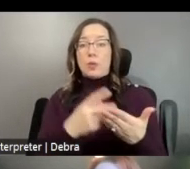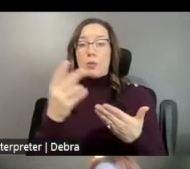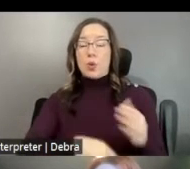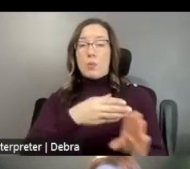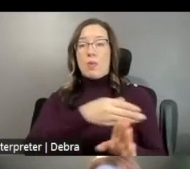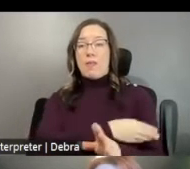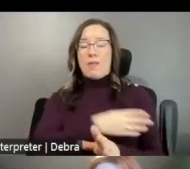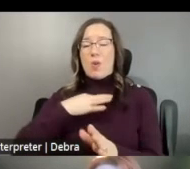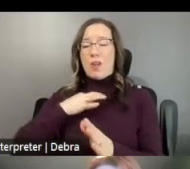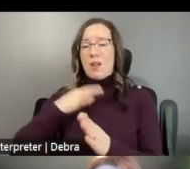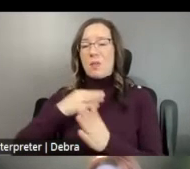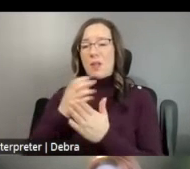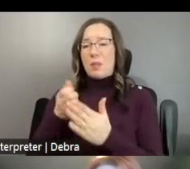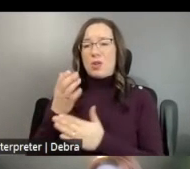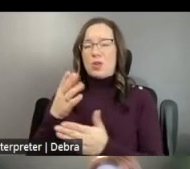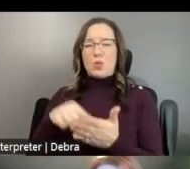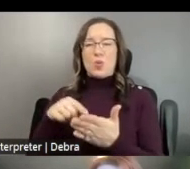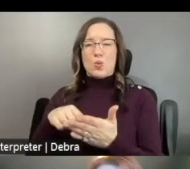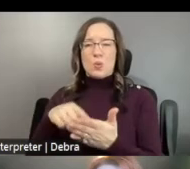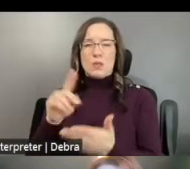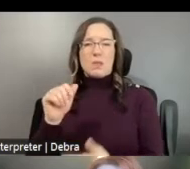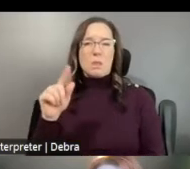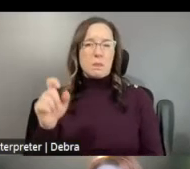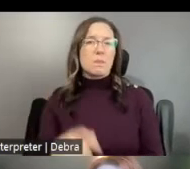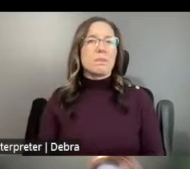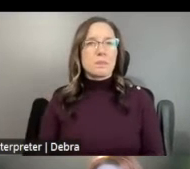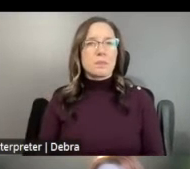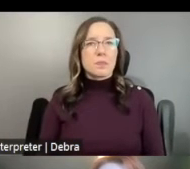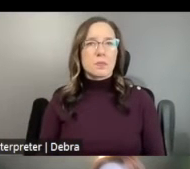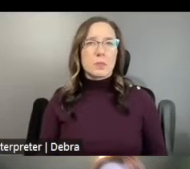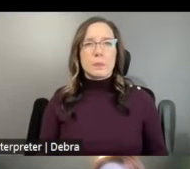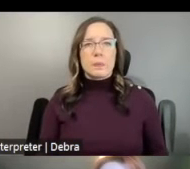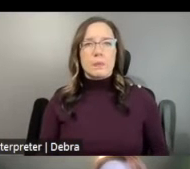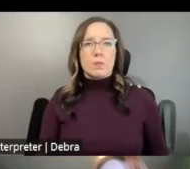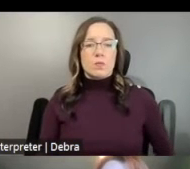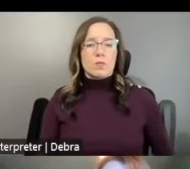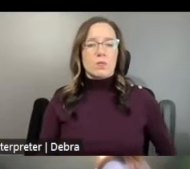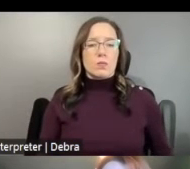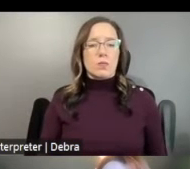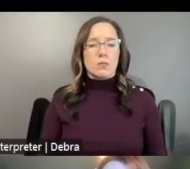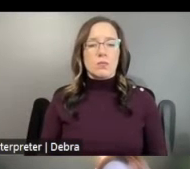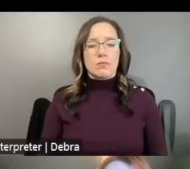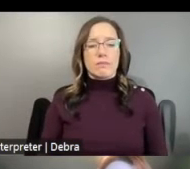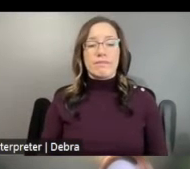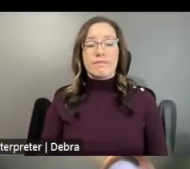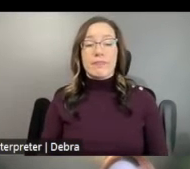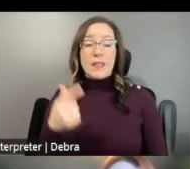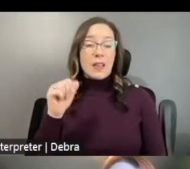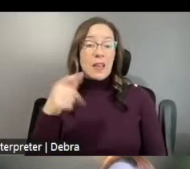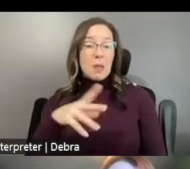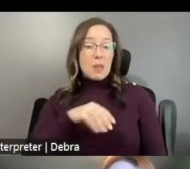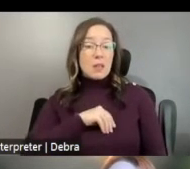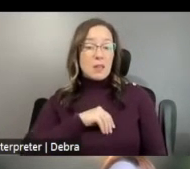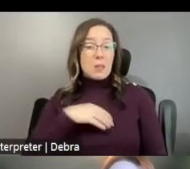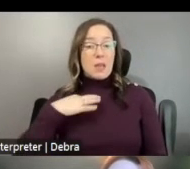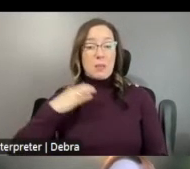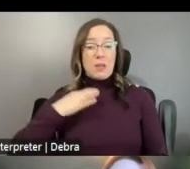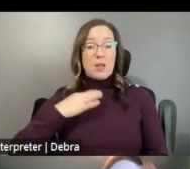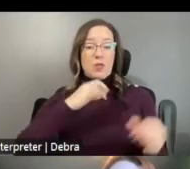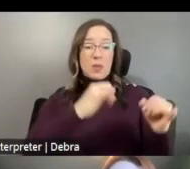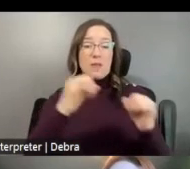THE APPLICATION DEADLINE. GAP DOES NOT ACCEPT APPLICATIONS FROM INDIVIDUALS INCLUDING THOSE